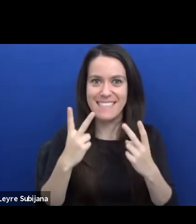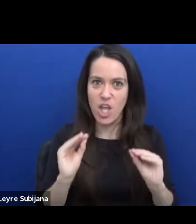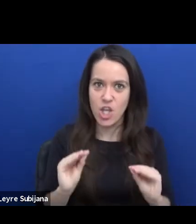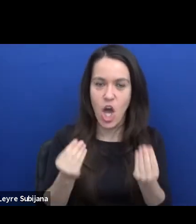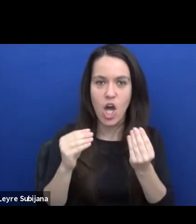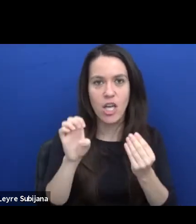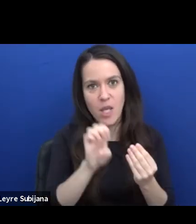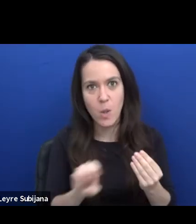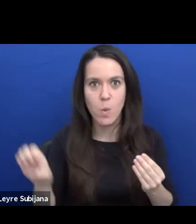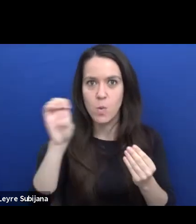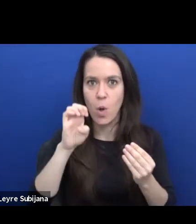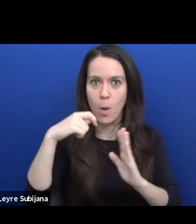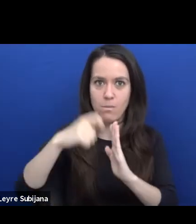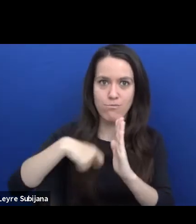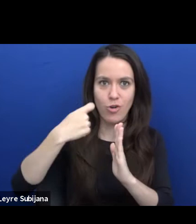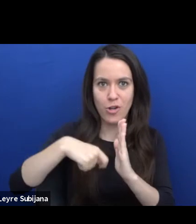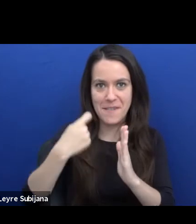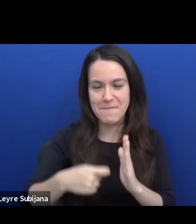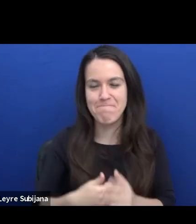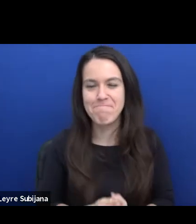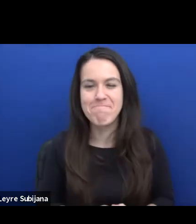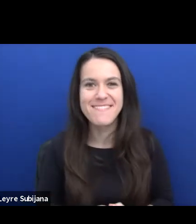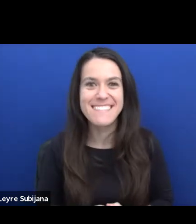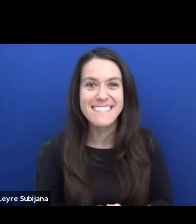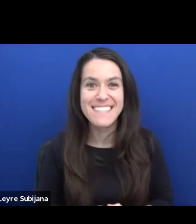So telling that, and before I speak too much,